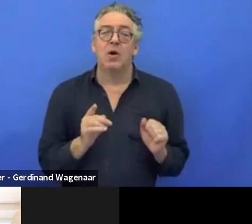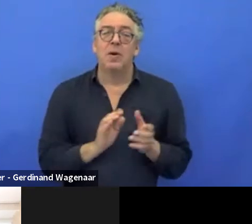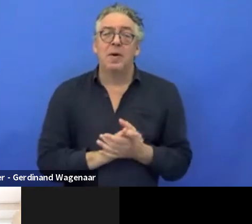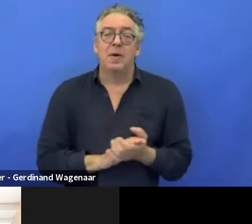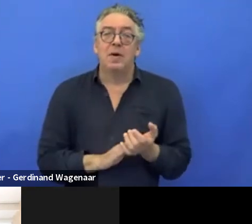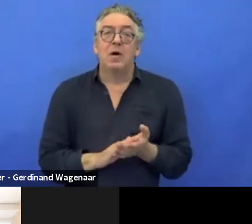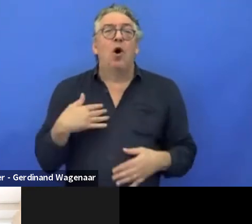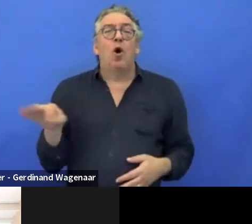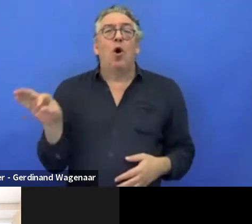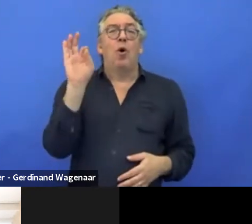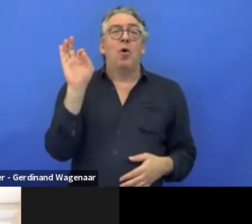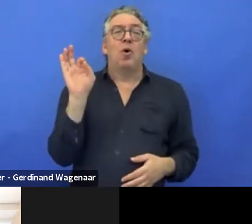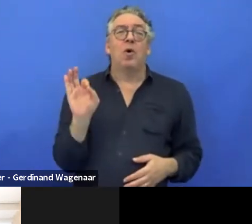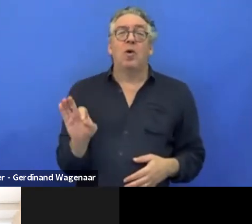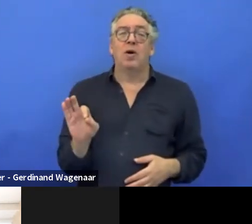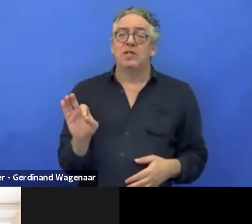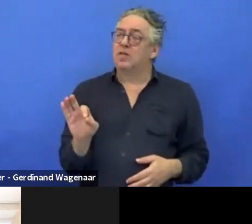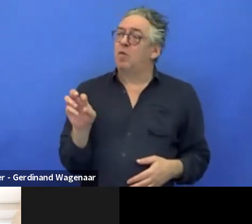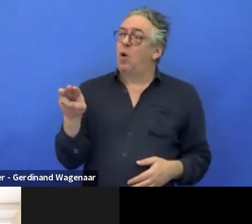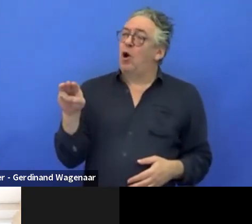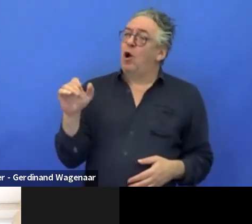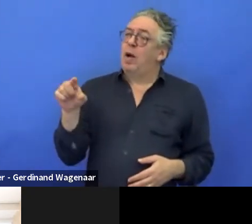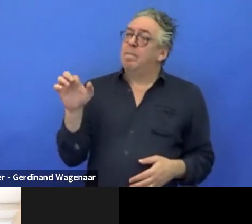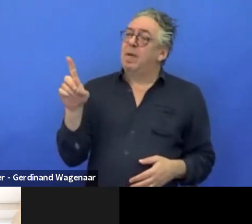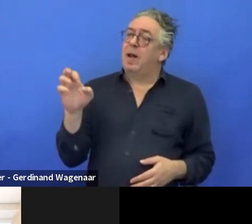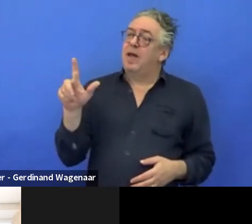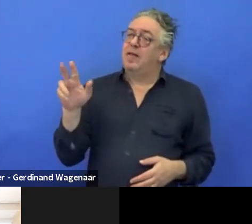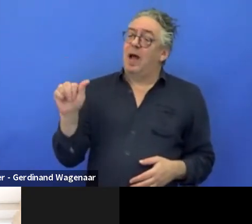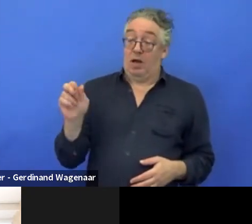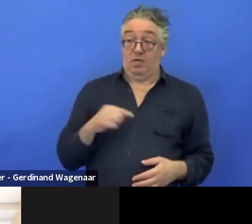to my colleague Magdalena, because we, DPOs,